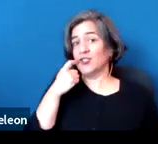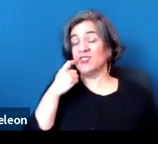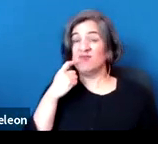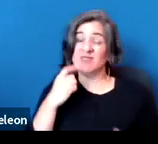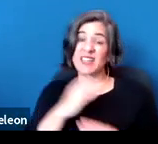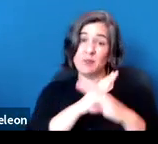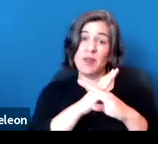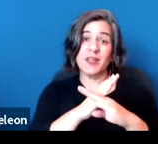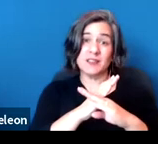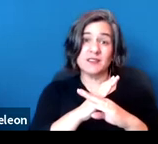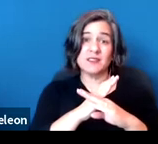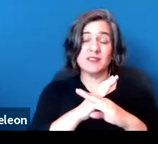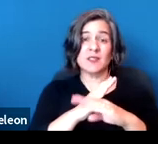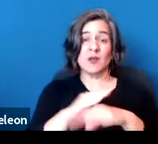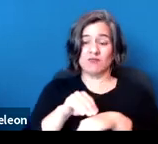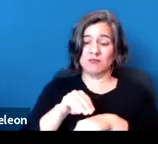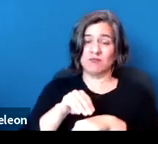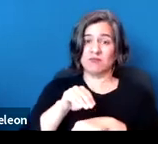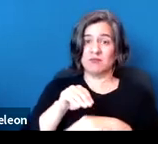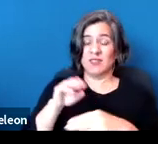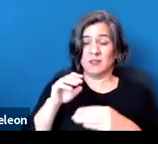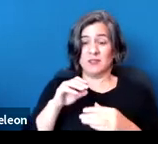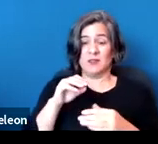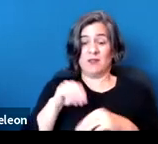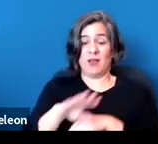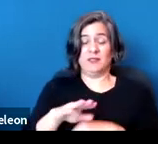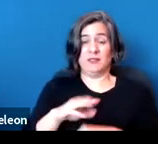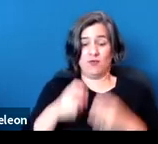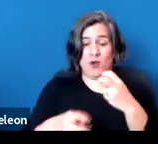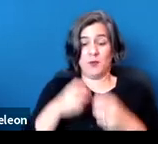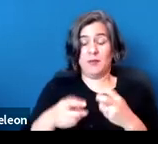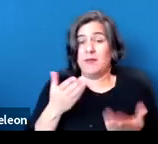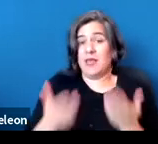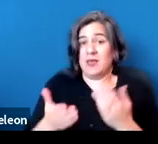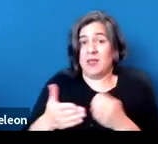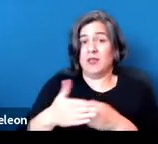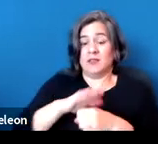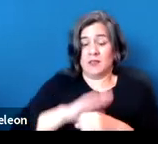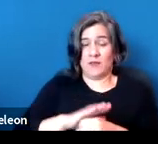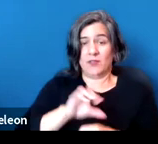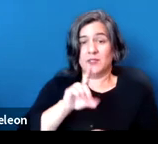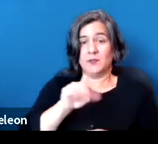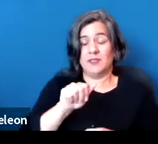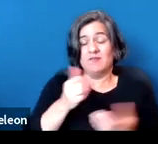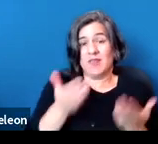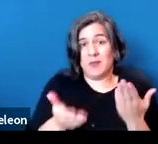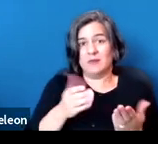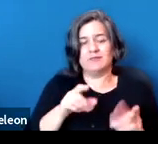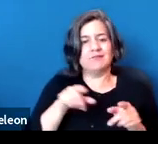of the thing that's causing the problem is that it may be a covered disability, much like COVID may be a covered disability,